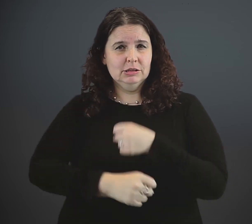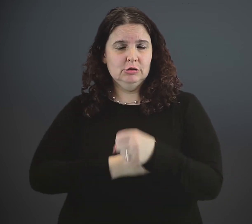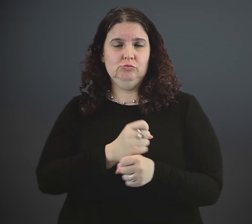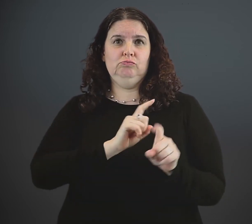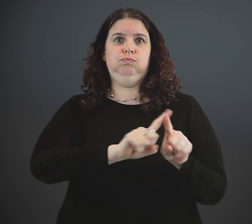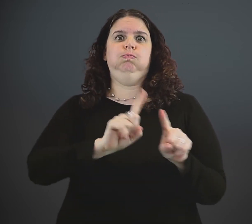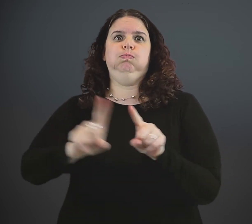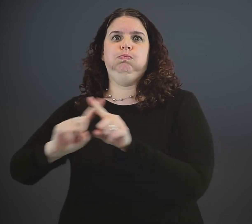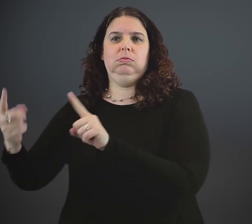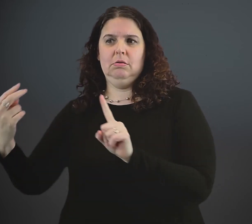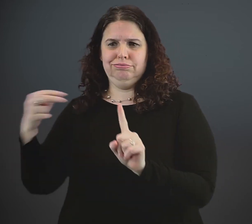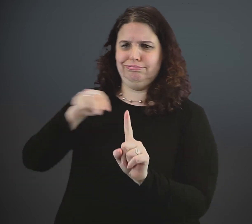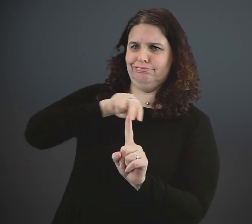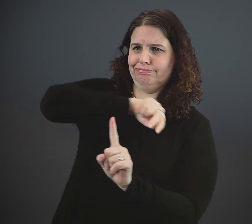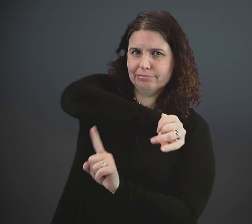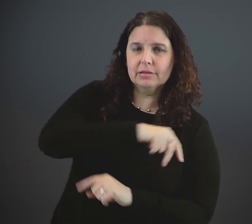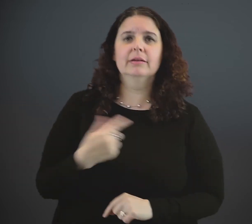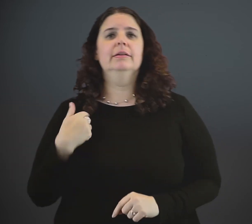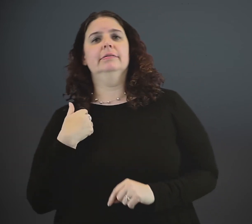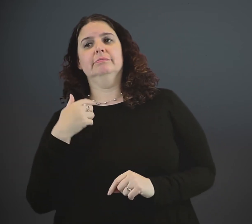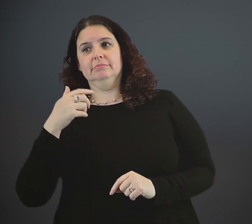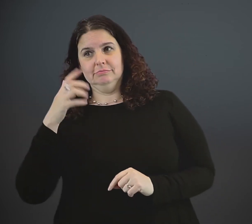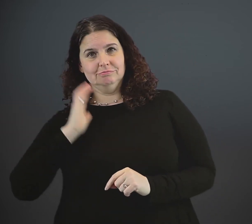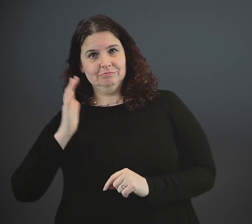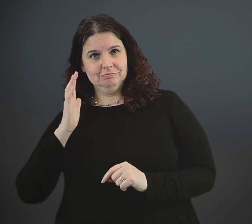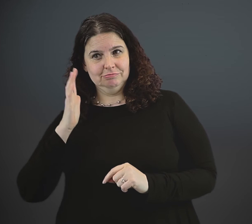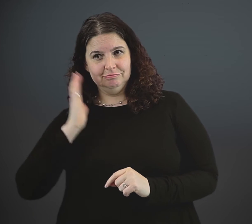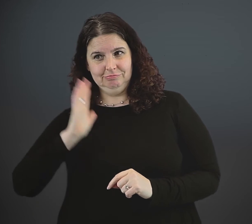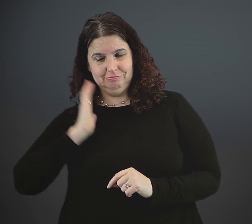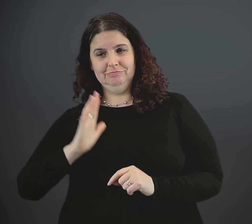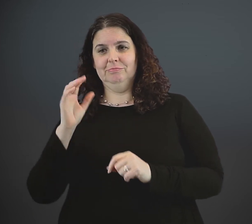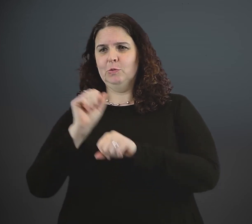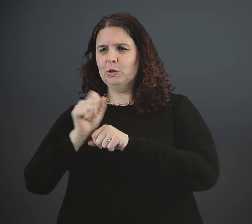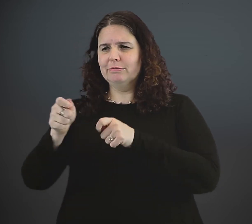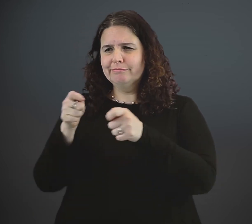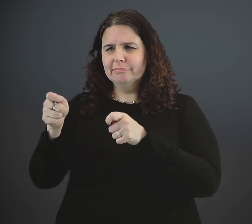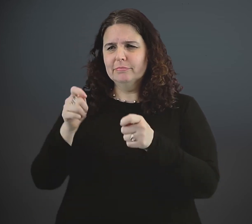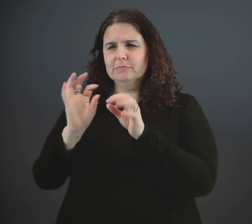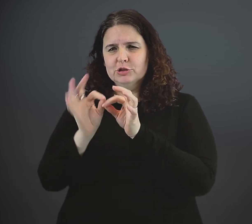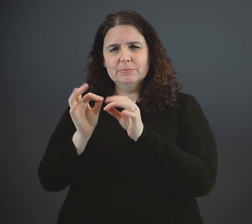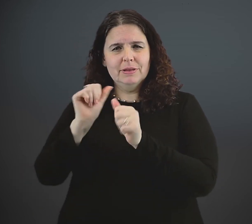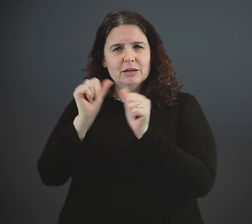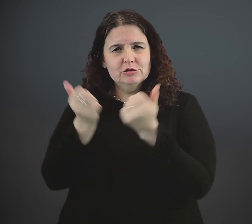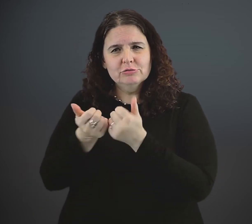for 18 years in a variety of roles. In my early years, I managed and operated